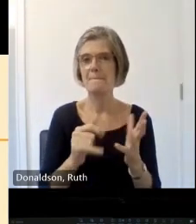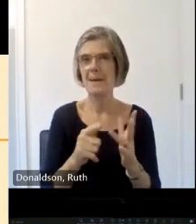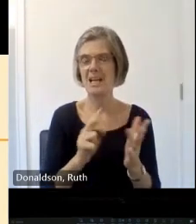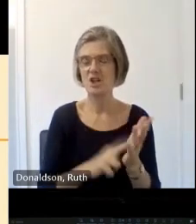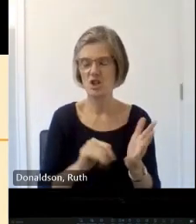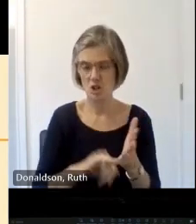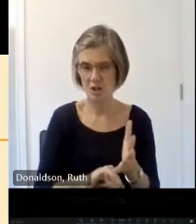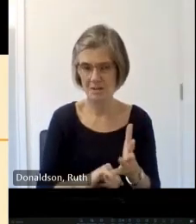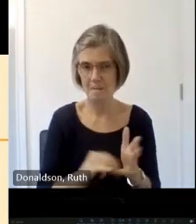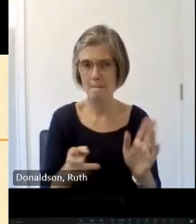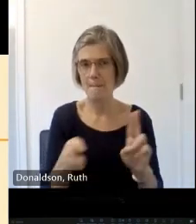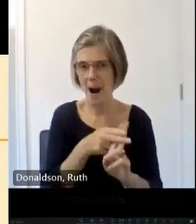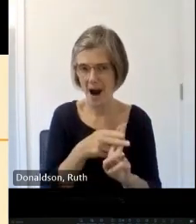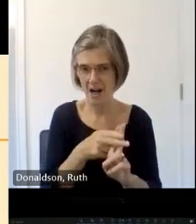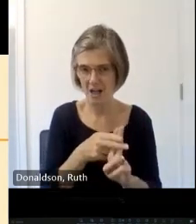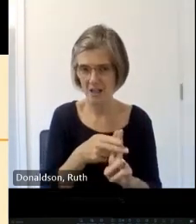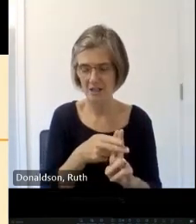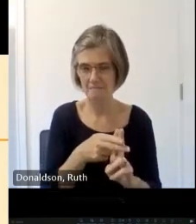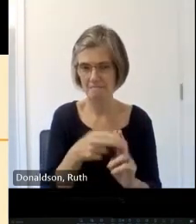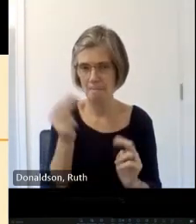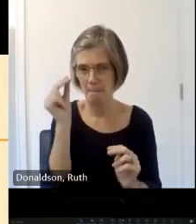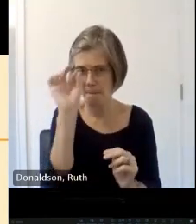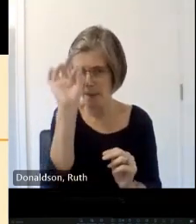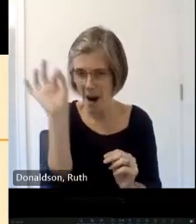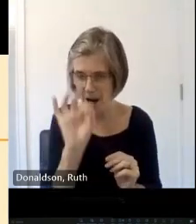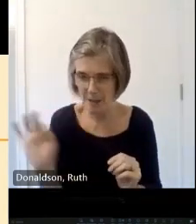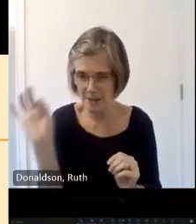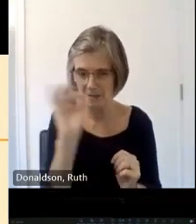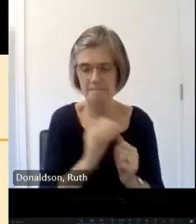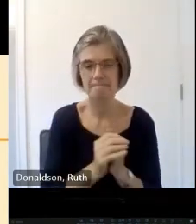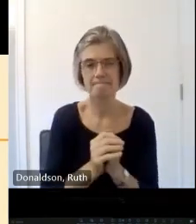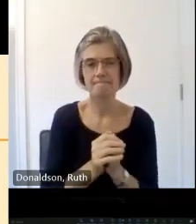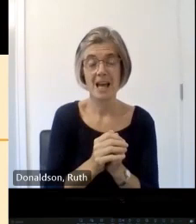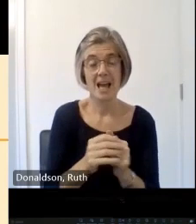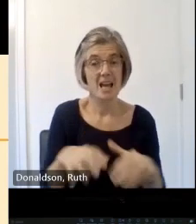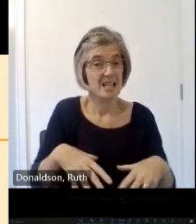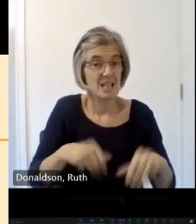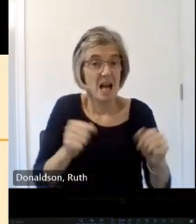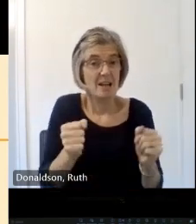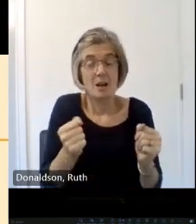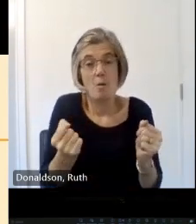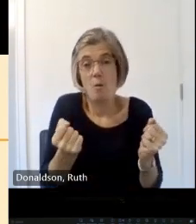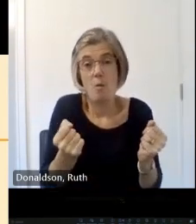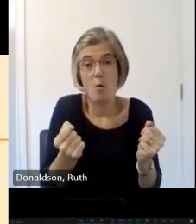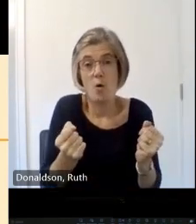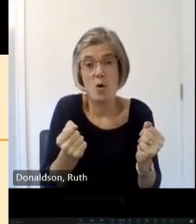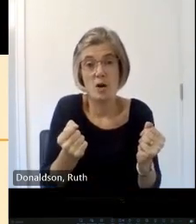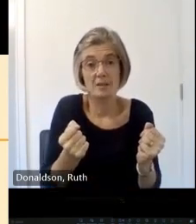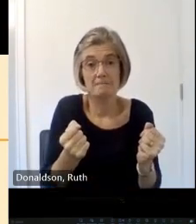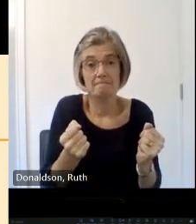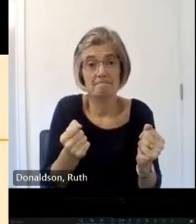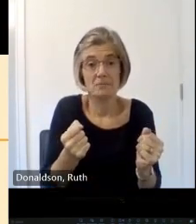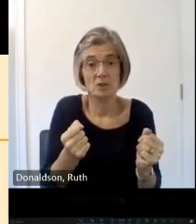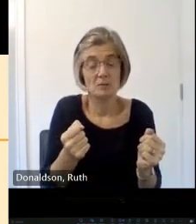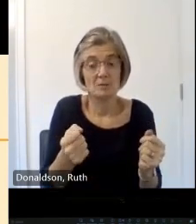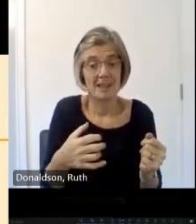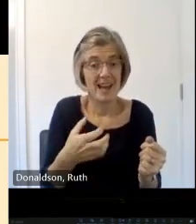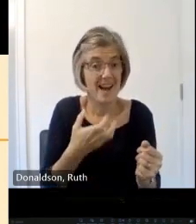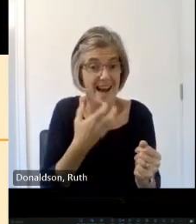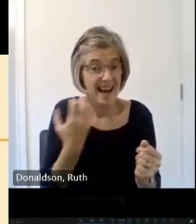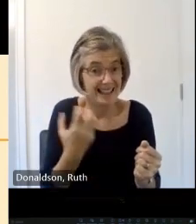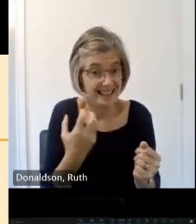things do um with a visit to cson Castle when I was uh serving for the National Trust um and I